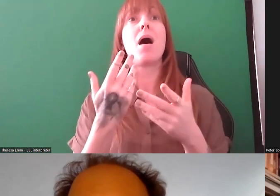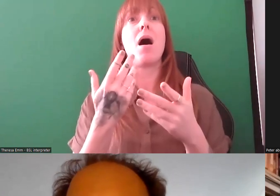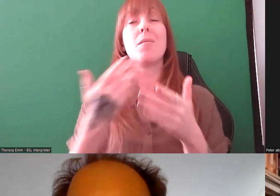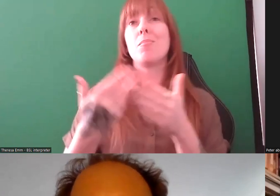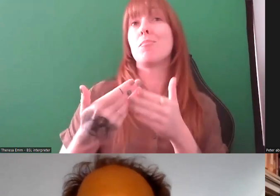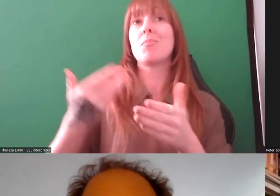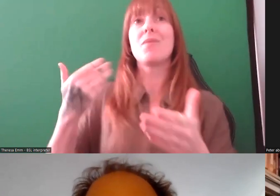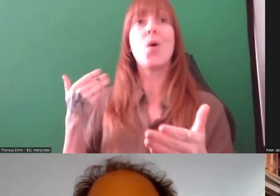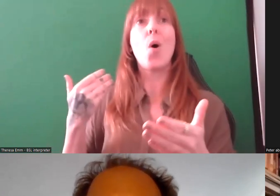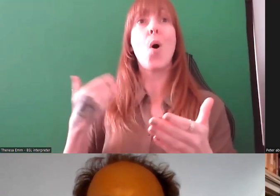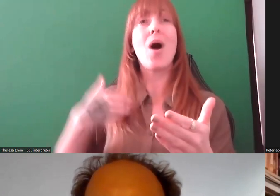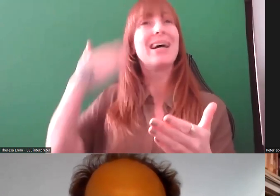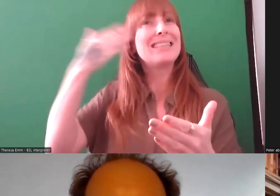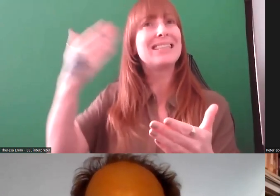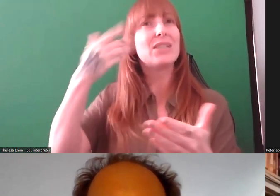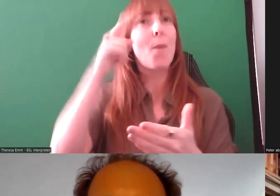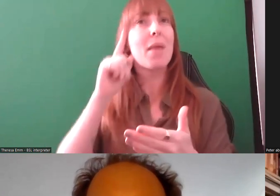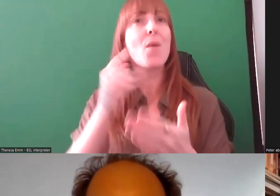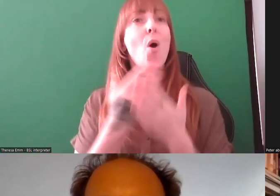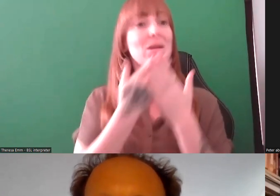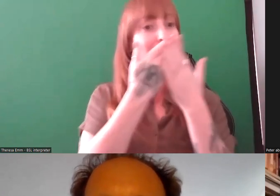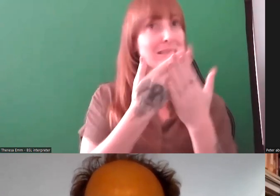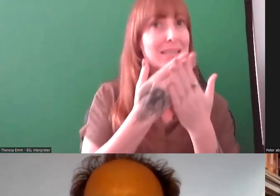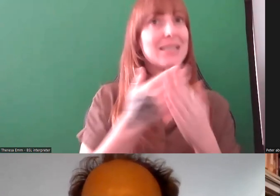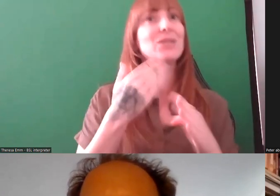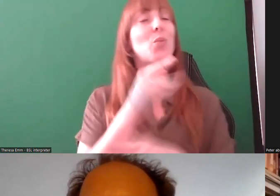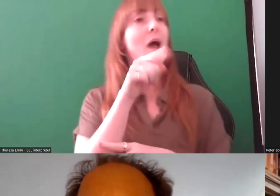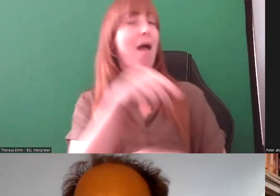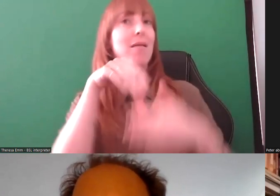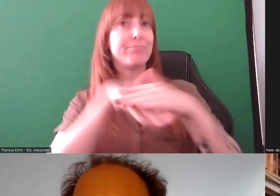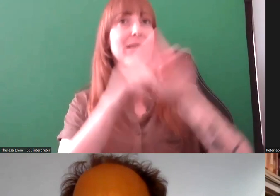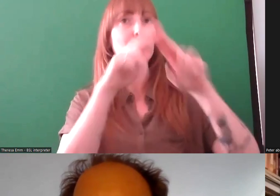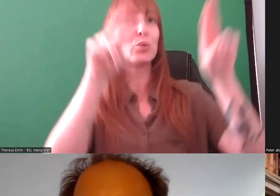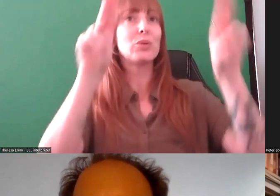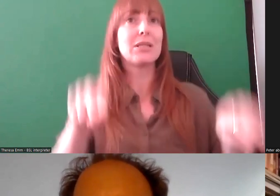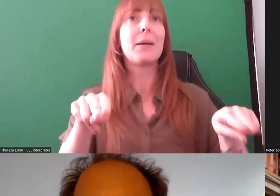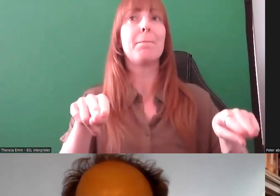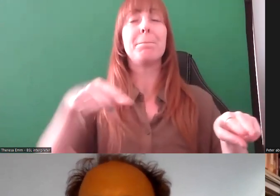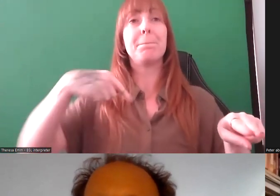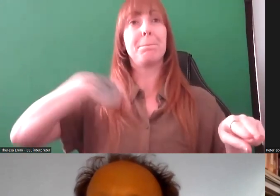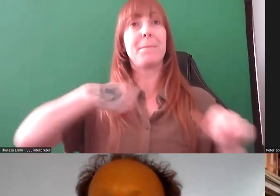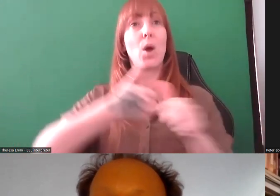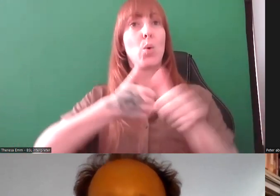work in a museum as a thing. In our organization, there is a real mix of people who are from